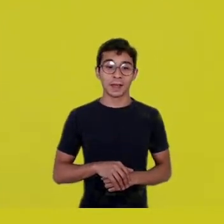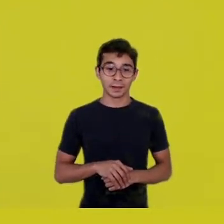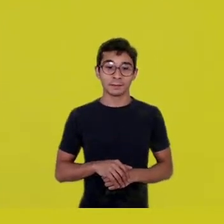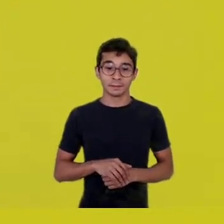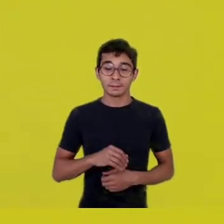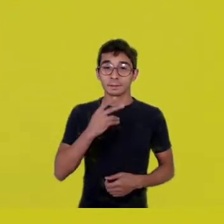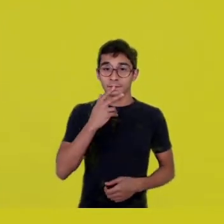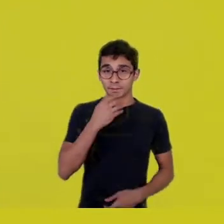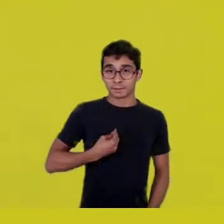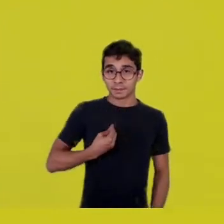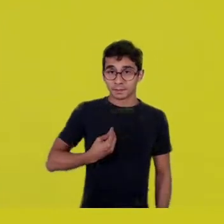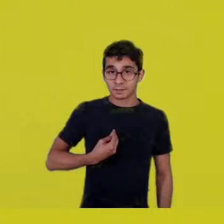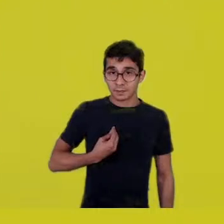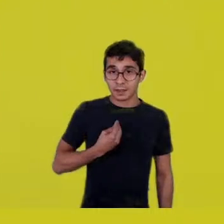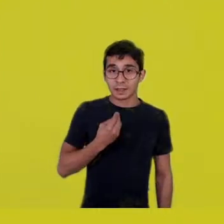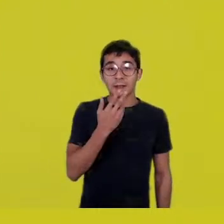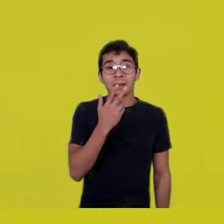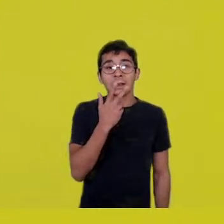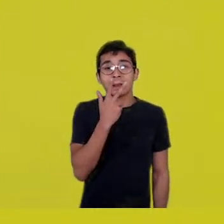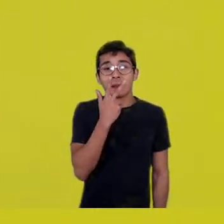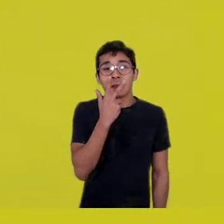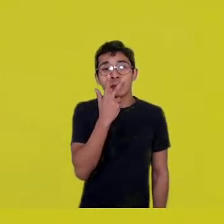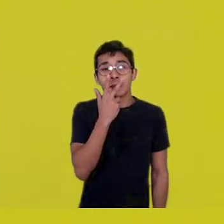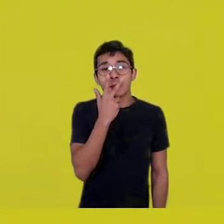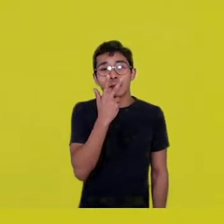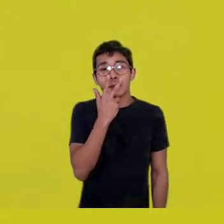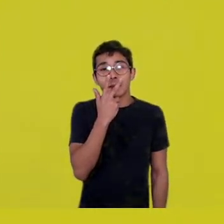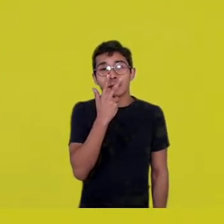or towards the Earth’s Moon, or the moon of another planet.